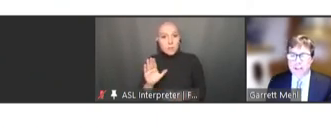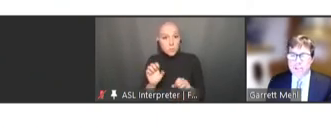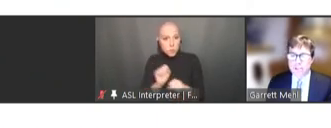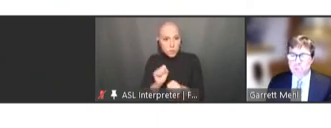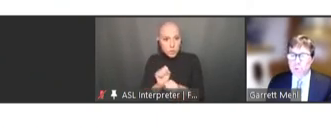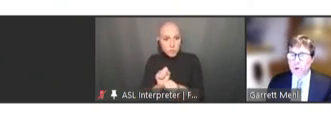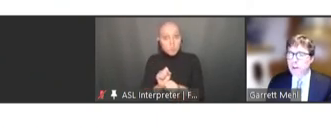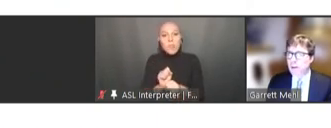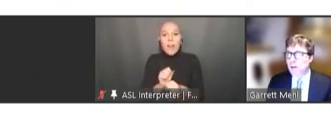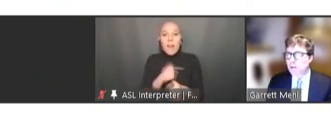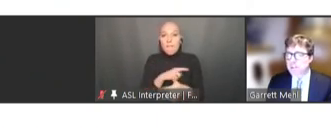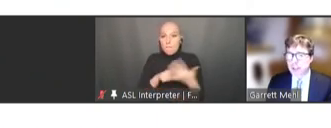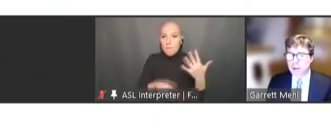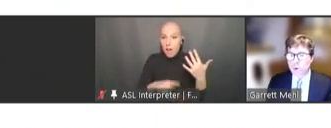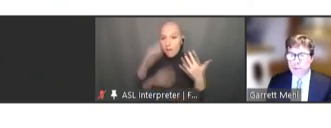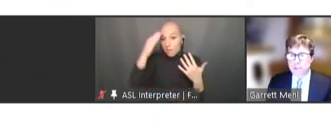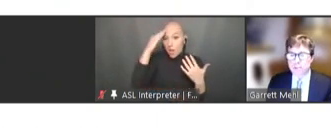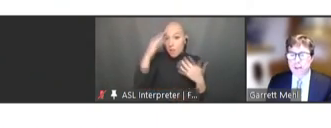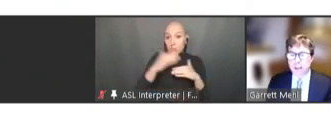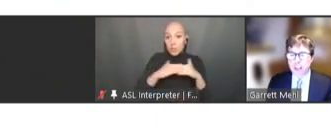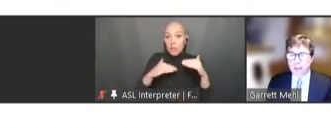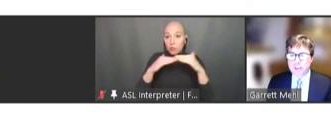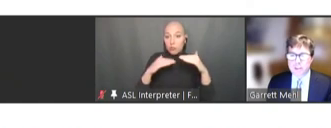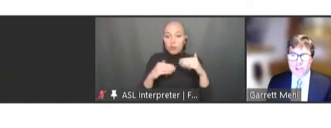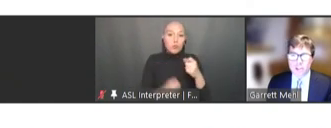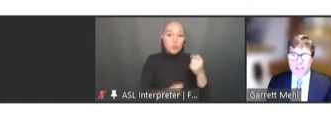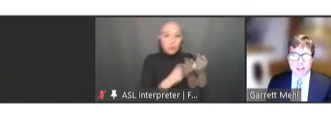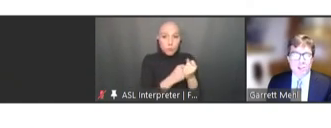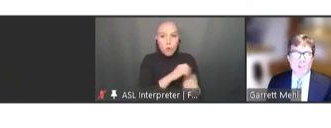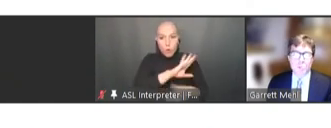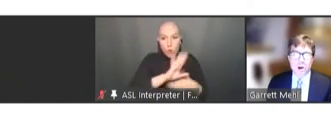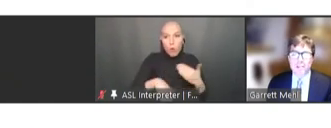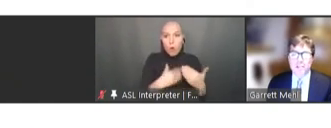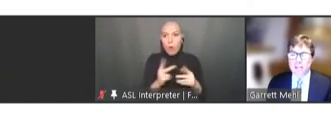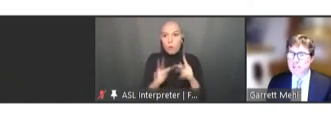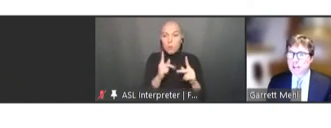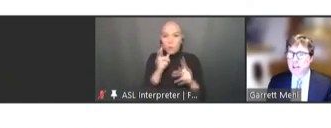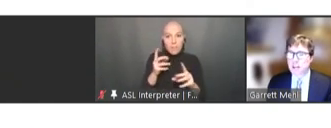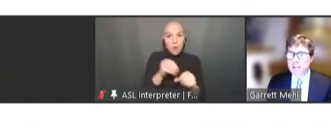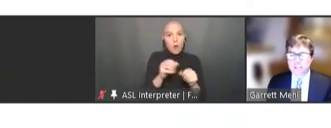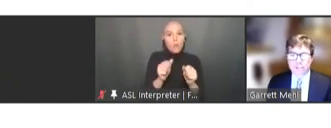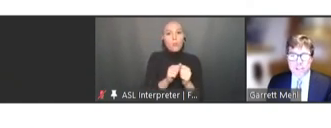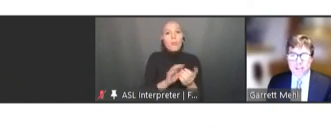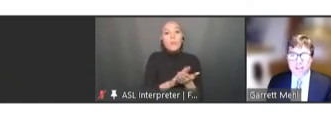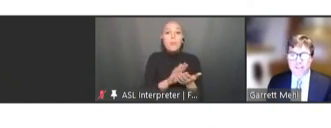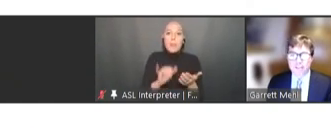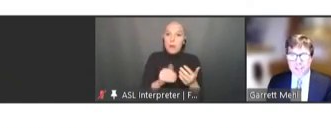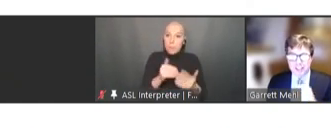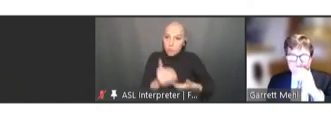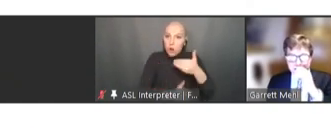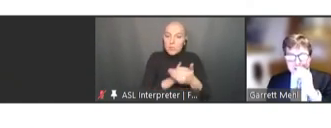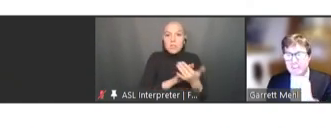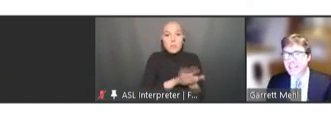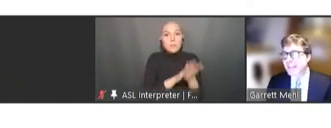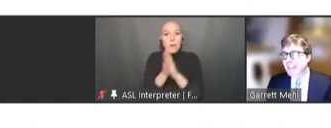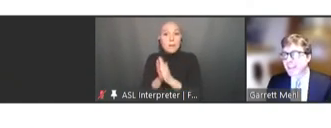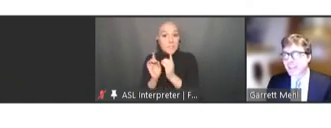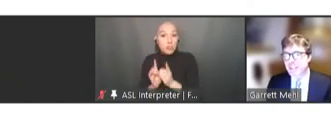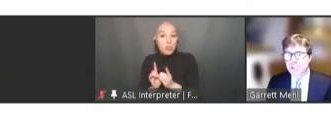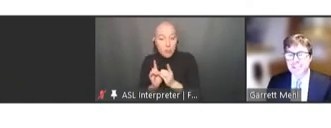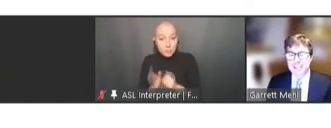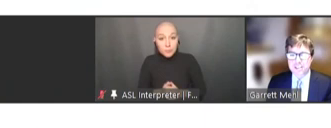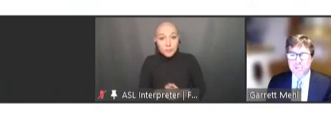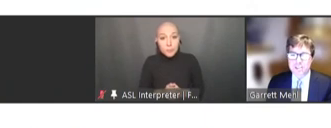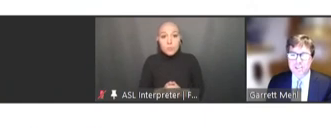to support all stakeholders in the digitalization process, to facilitate fidelity of digital systems